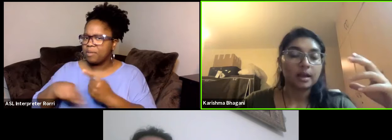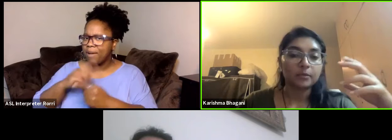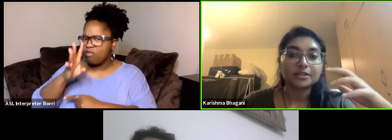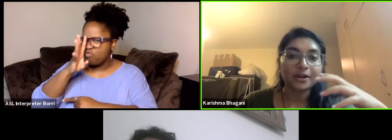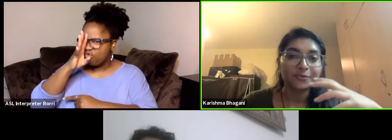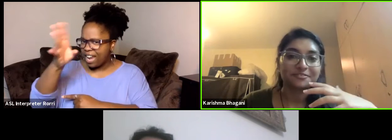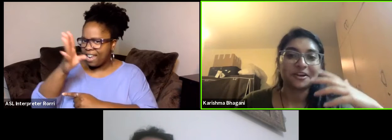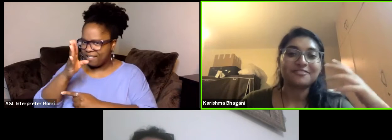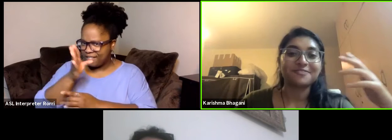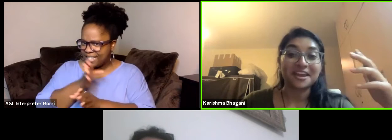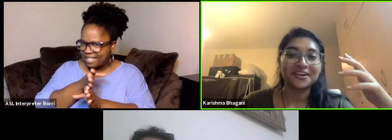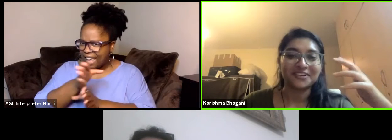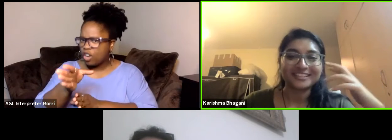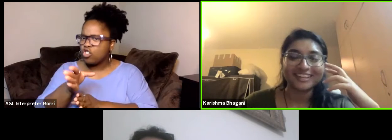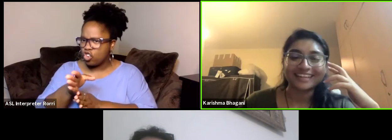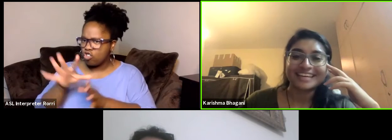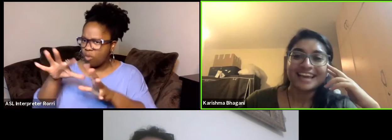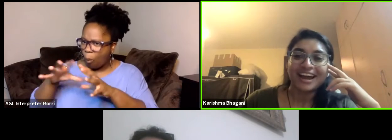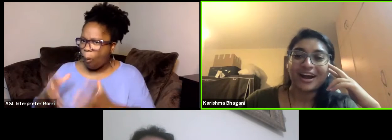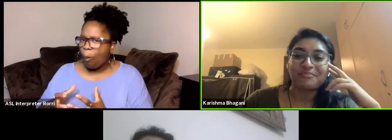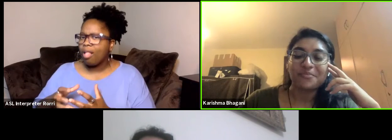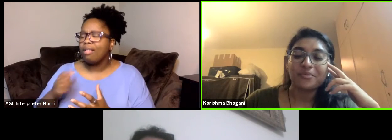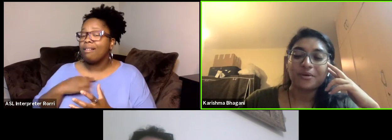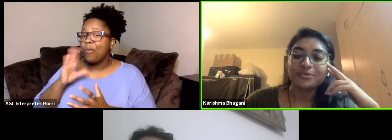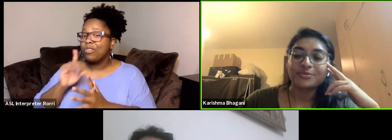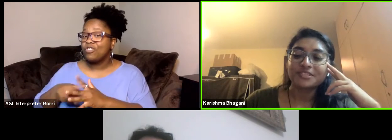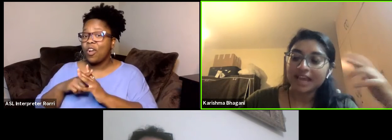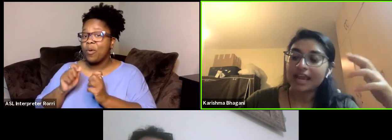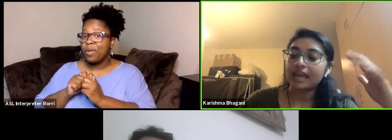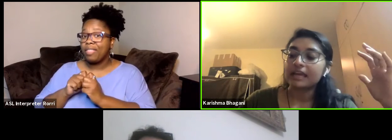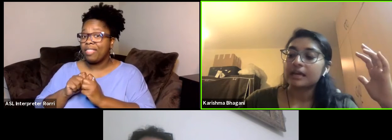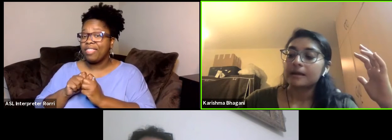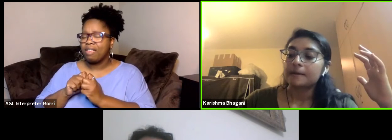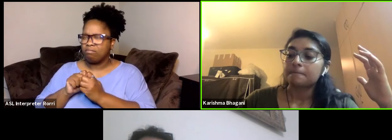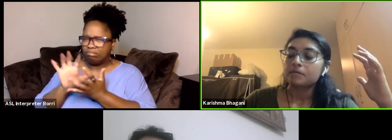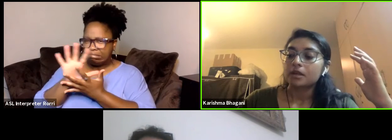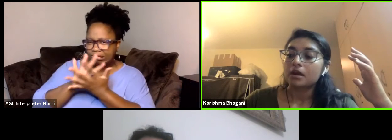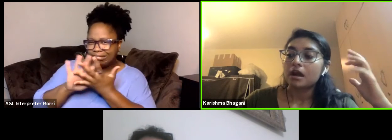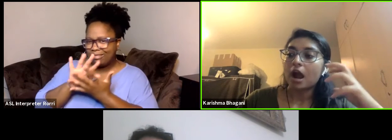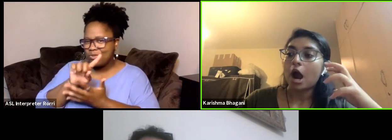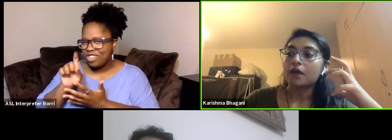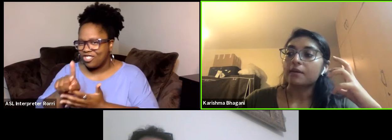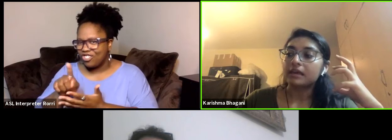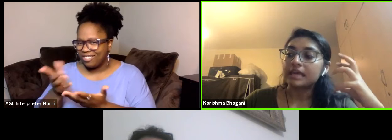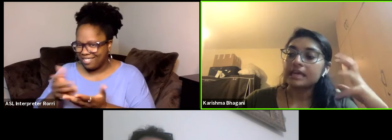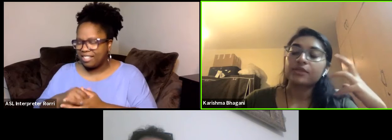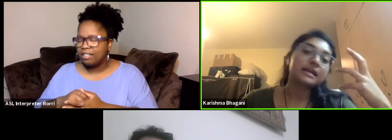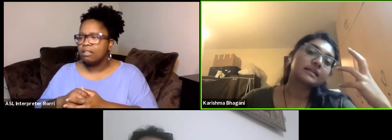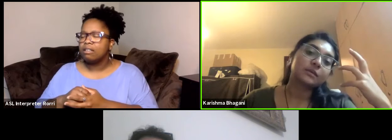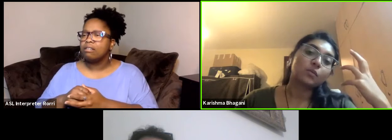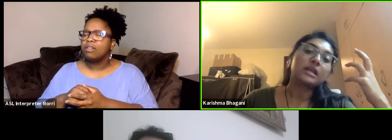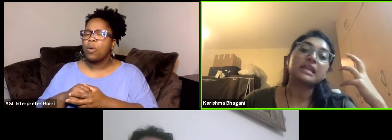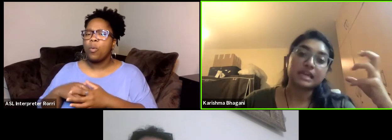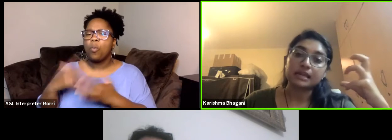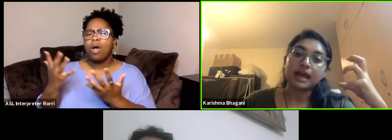I'm gonna start off with a very big question, what would you say are the key things that we need